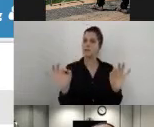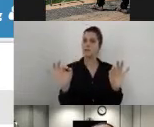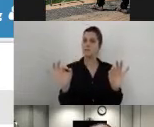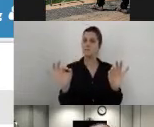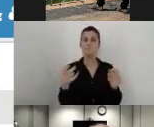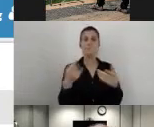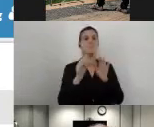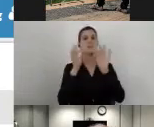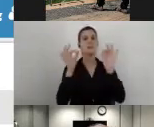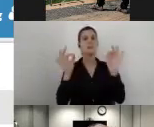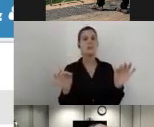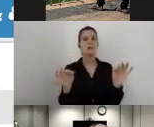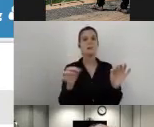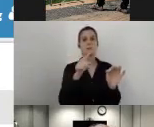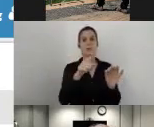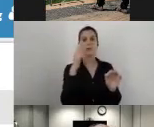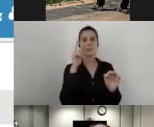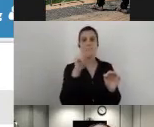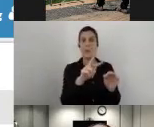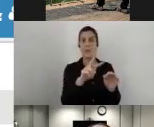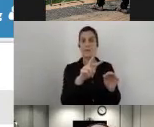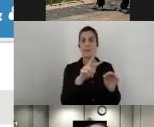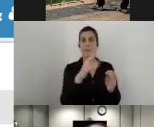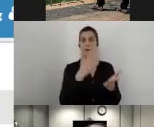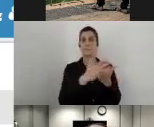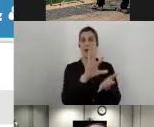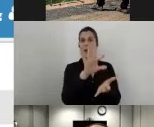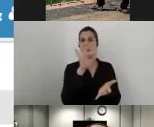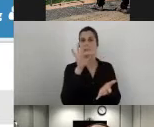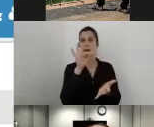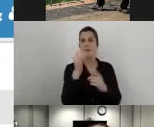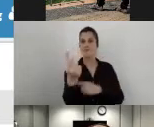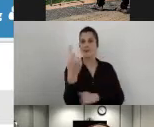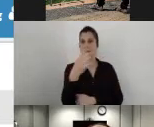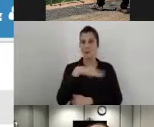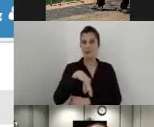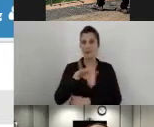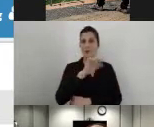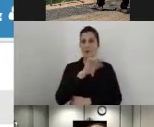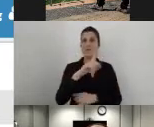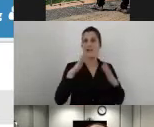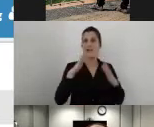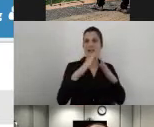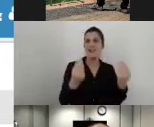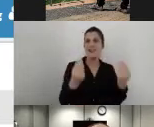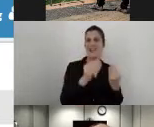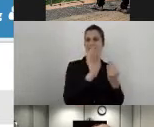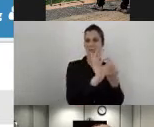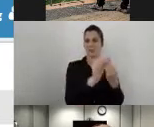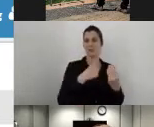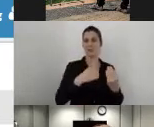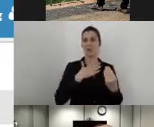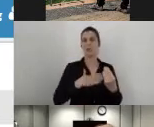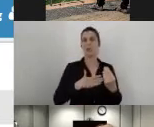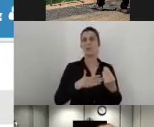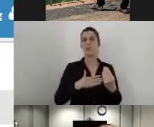I have already selected a client and an asset that I would like to perform the survey in.